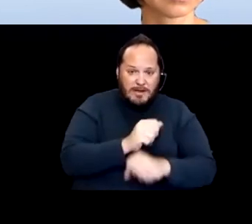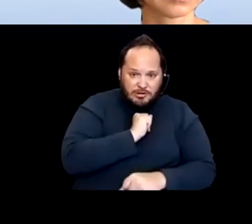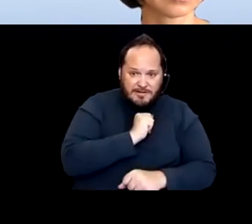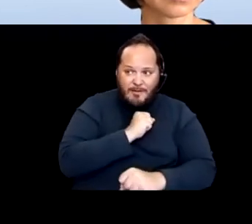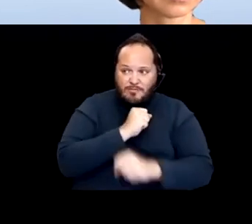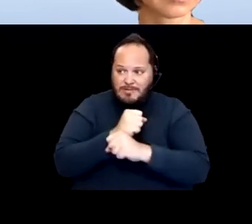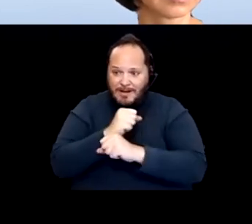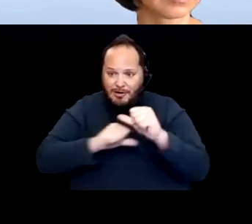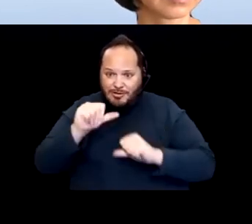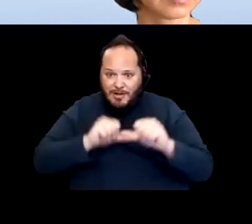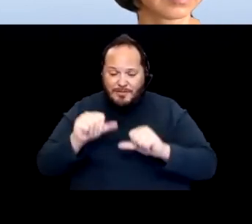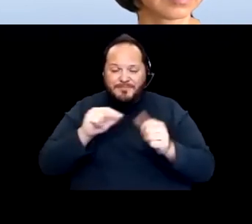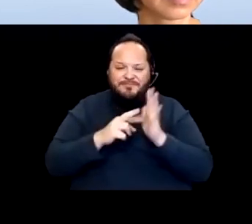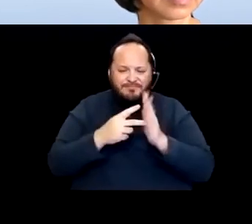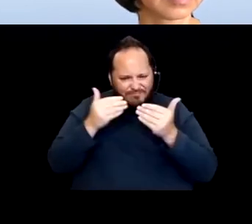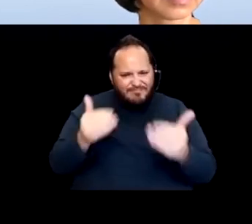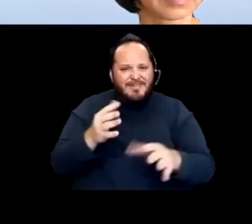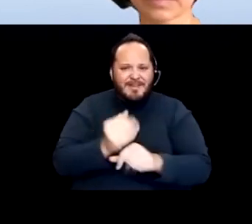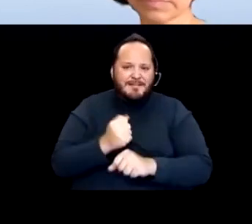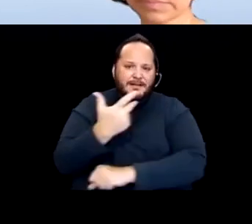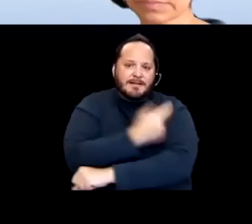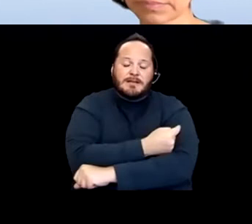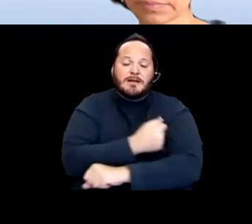And I do wanna make sure though that the barriers